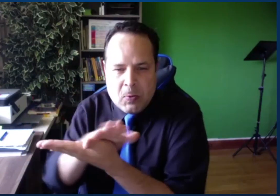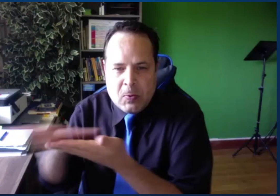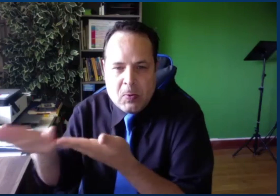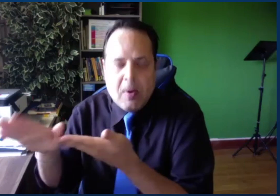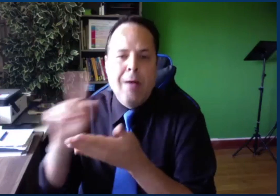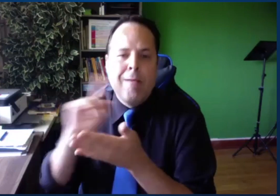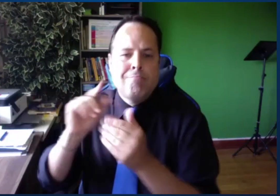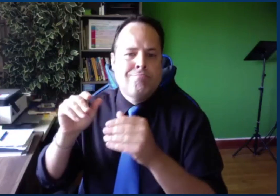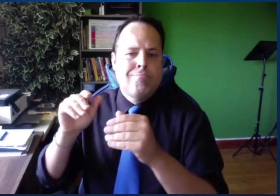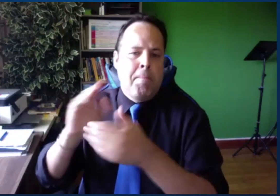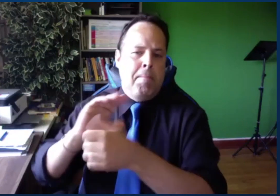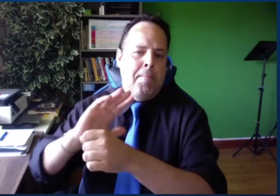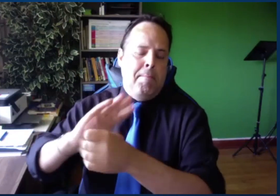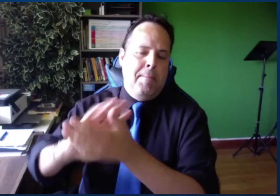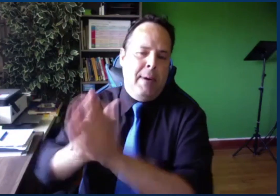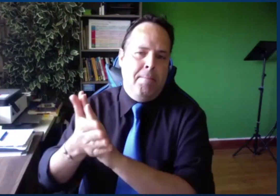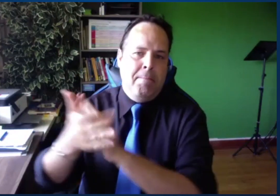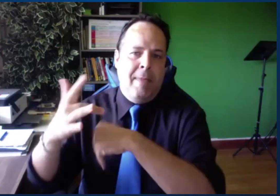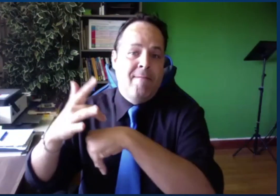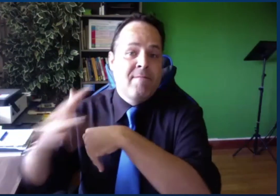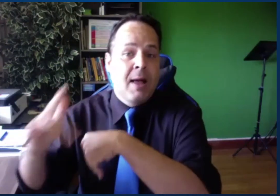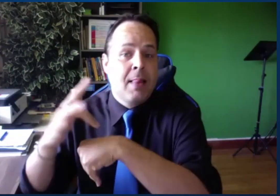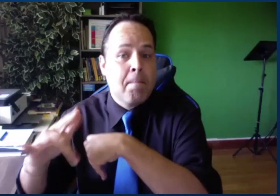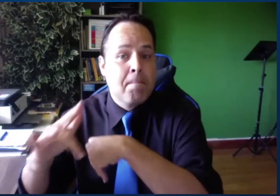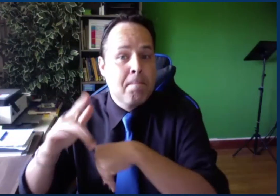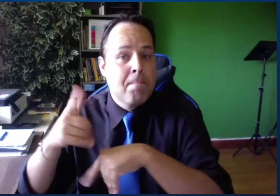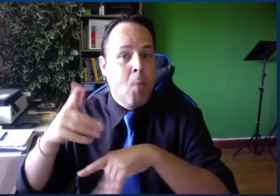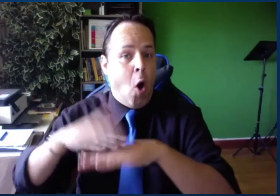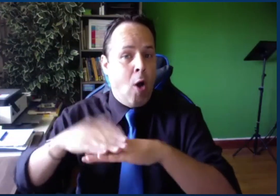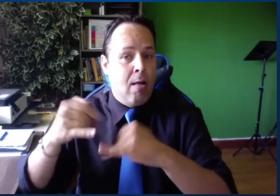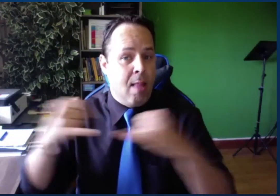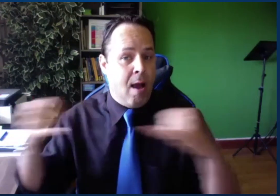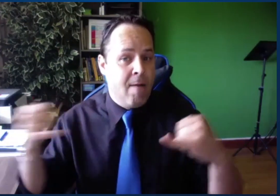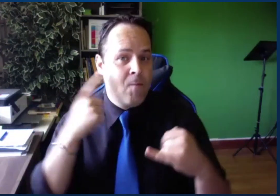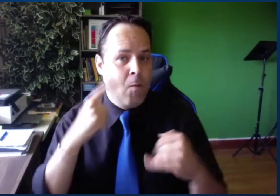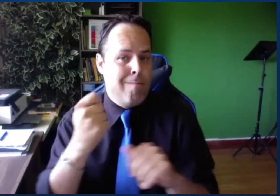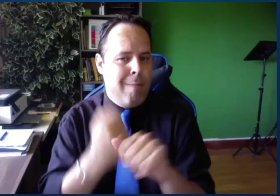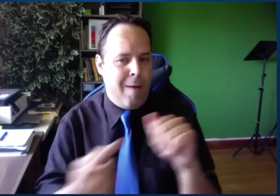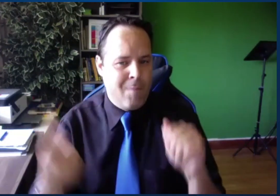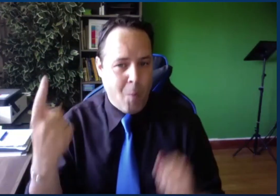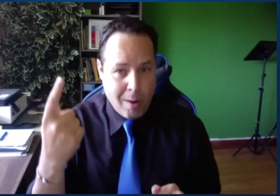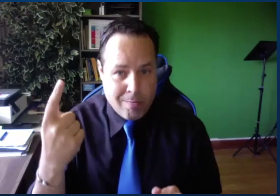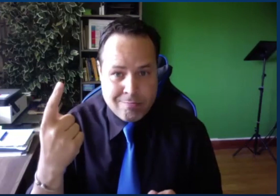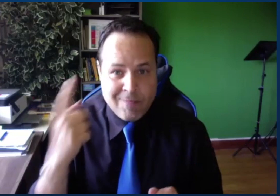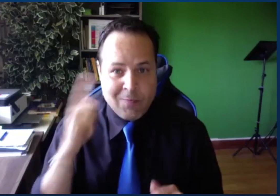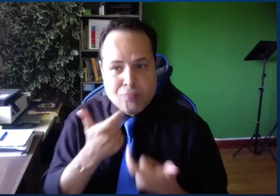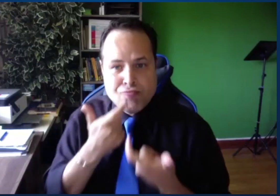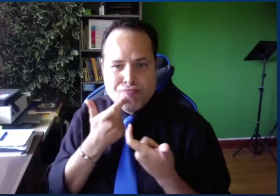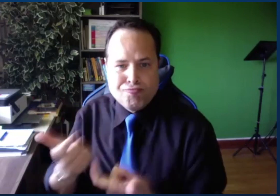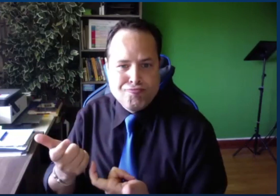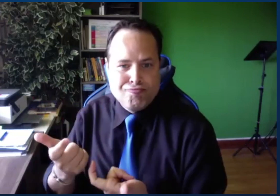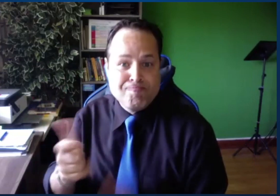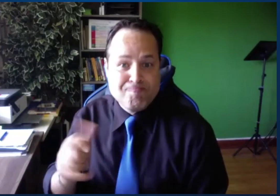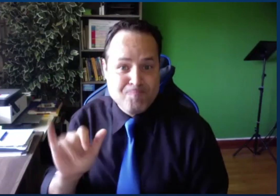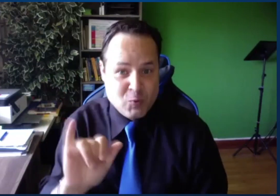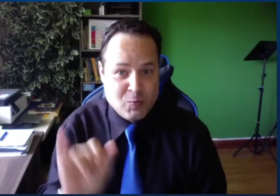We will then edit it, and it will become available online on our